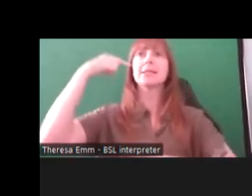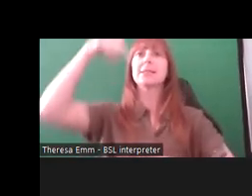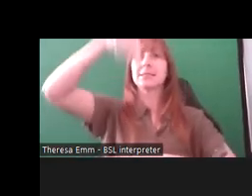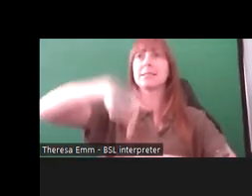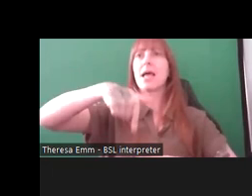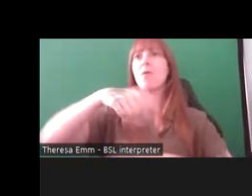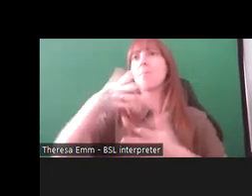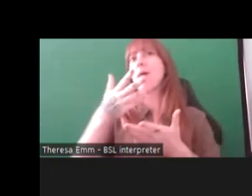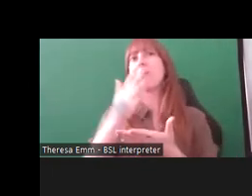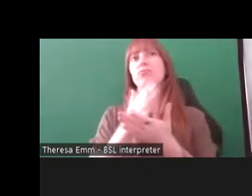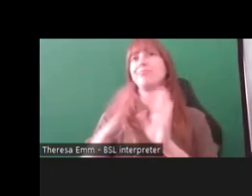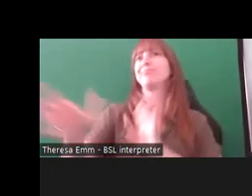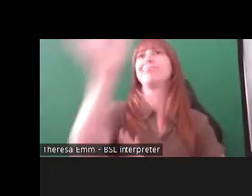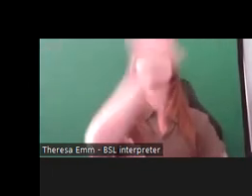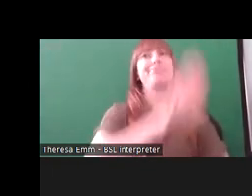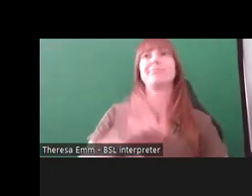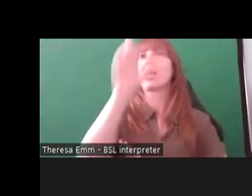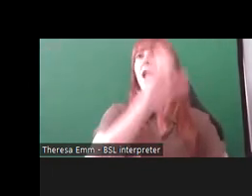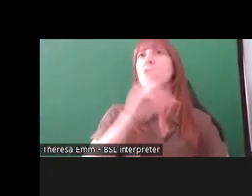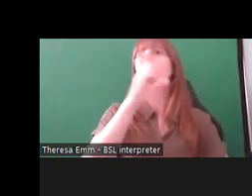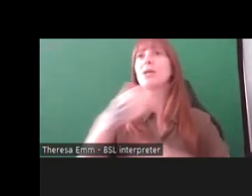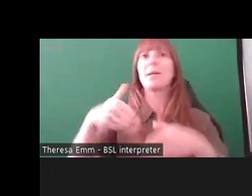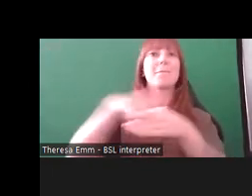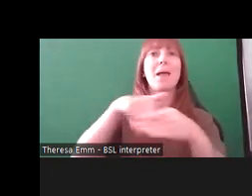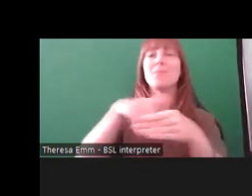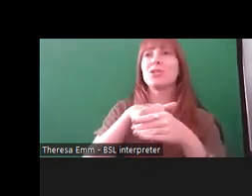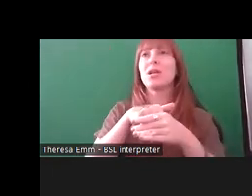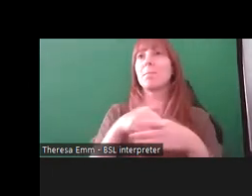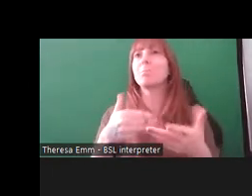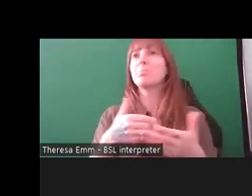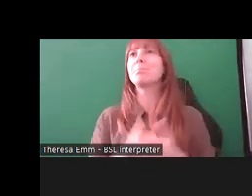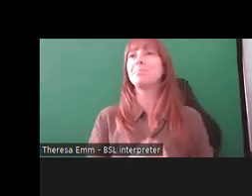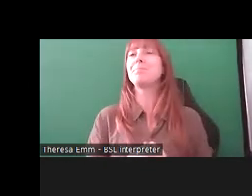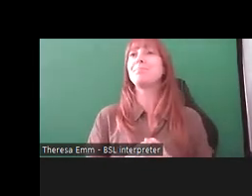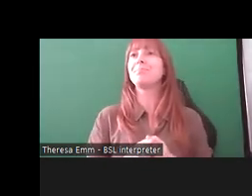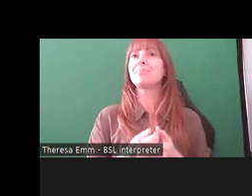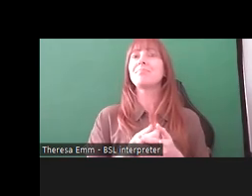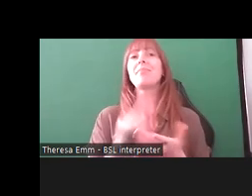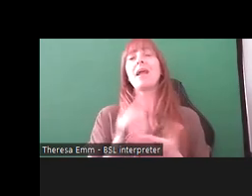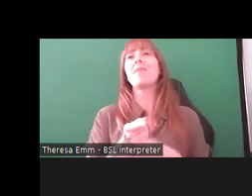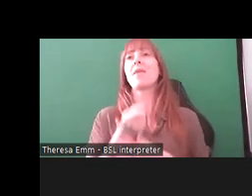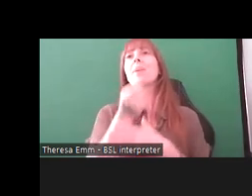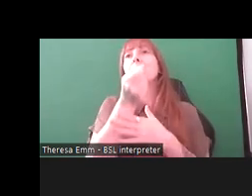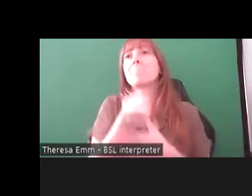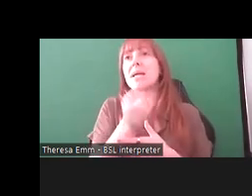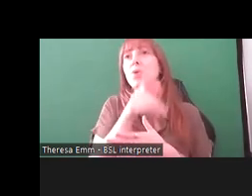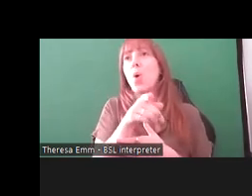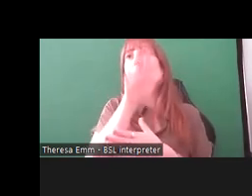country in terms of membership. Then in our 'Piss in pity' section, on the right, of this image,